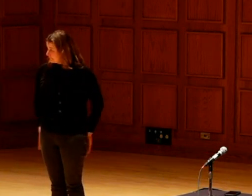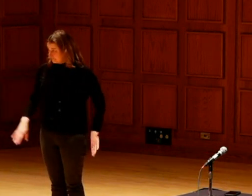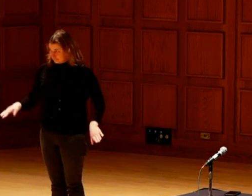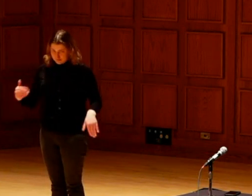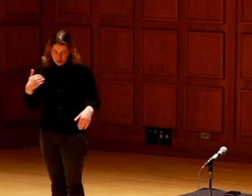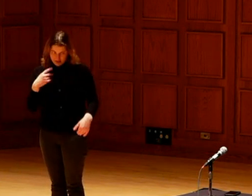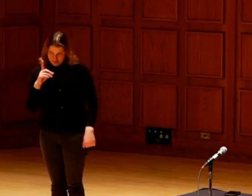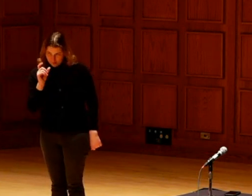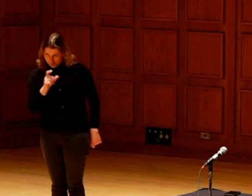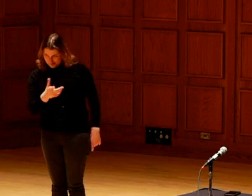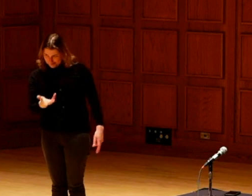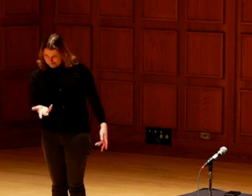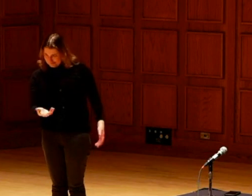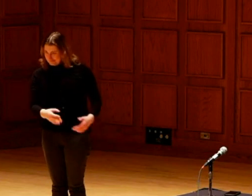I have a question actually while we're waiting.